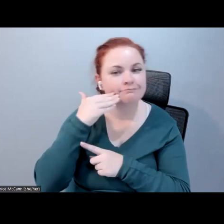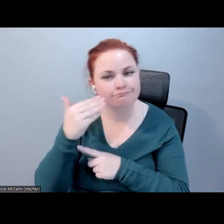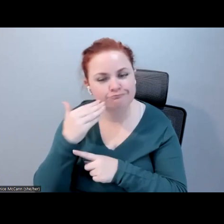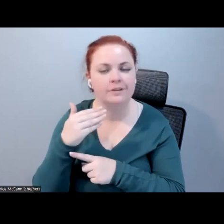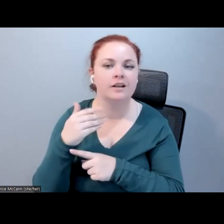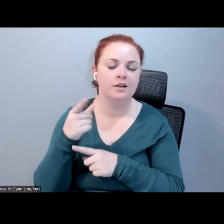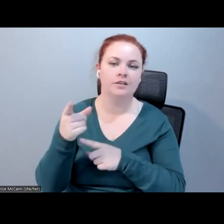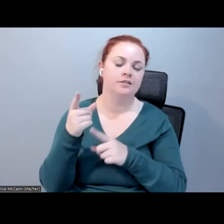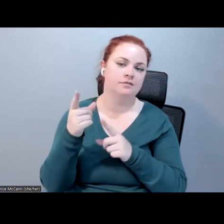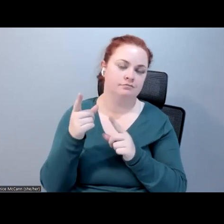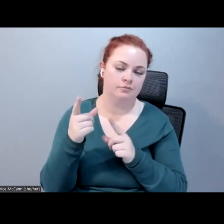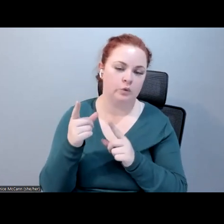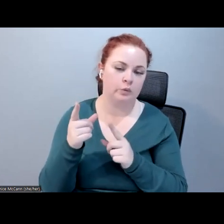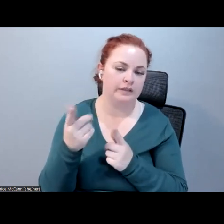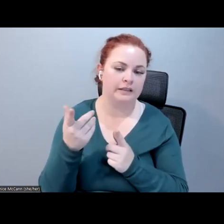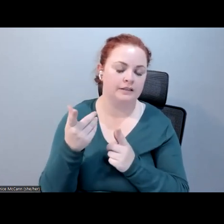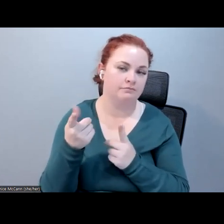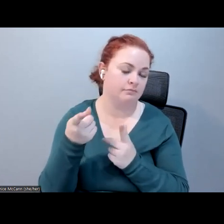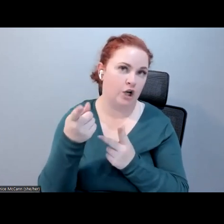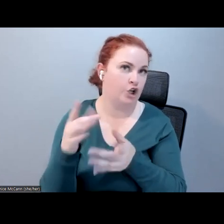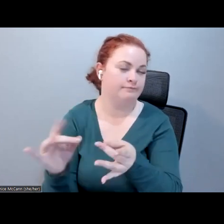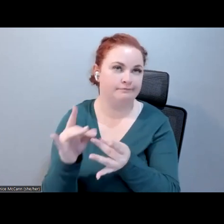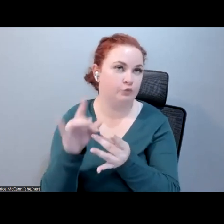closely with the work that we do. I don't have a lot to add, I